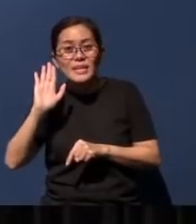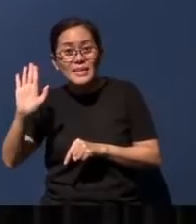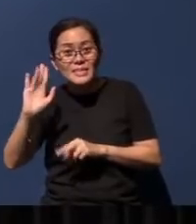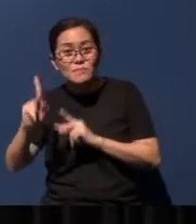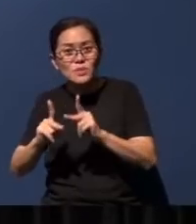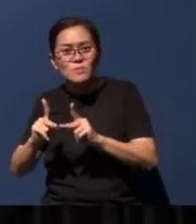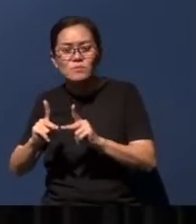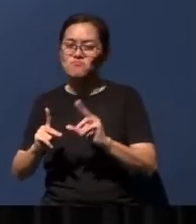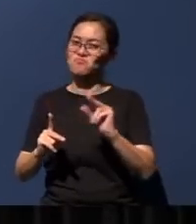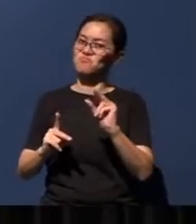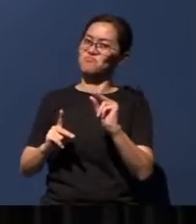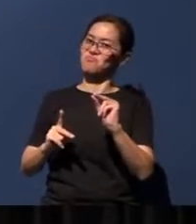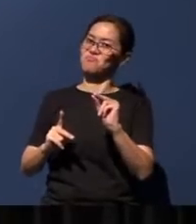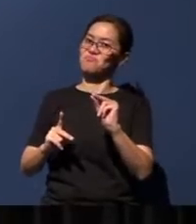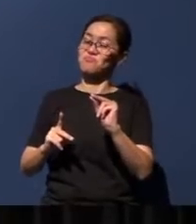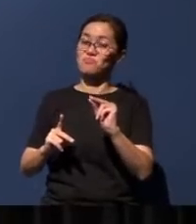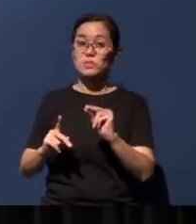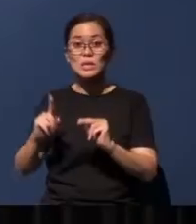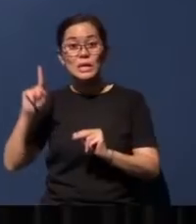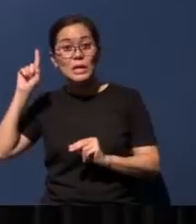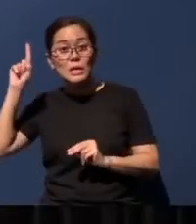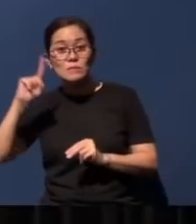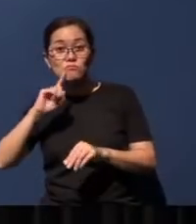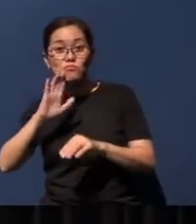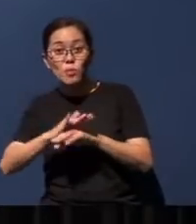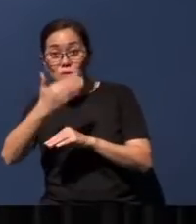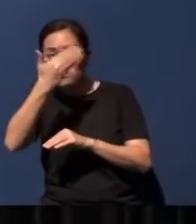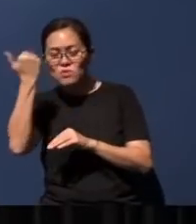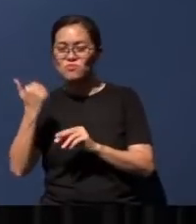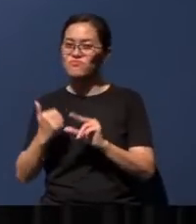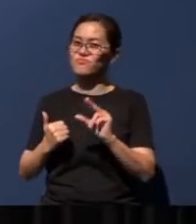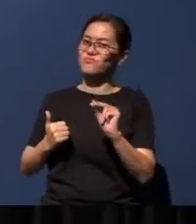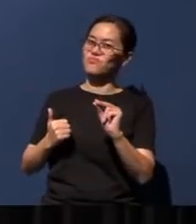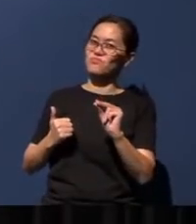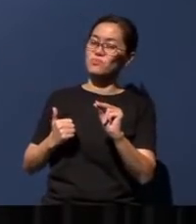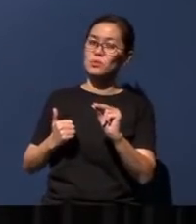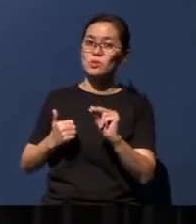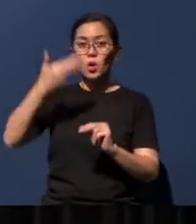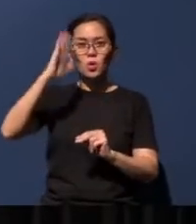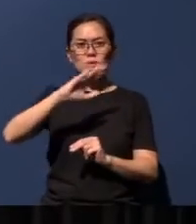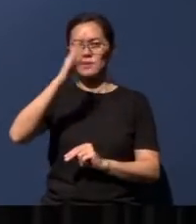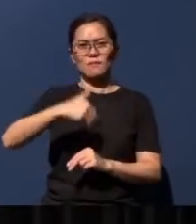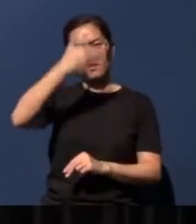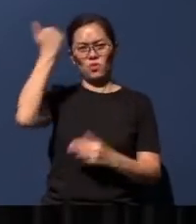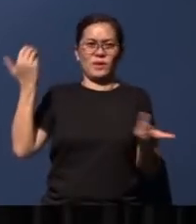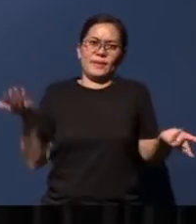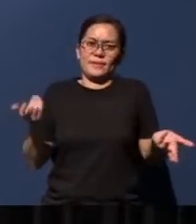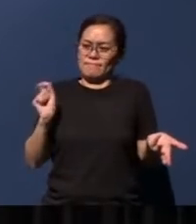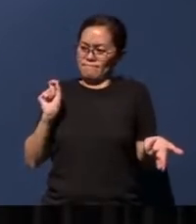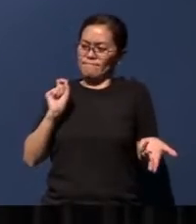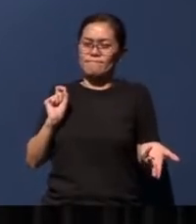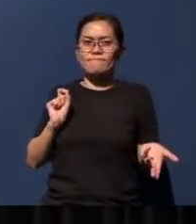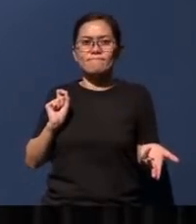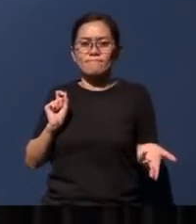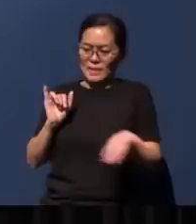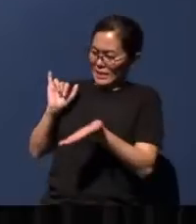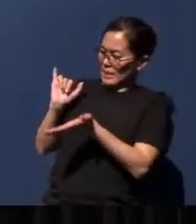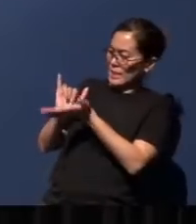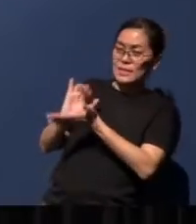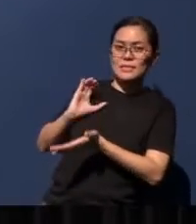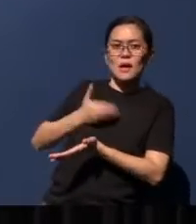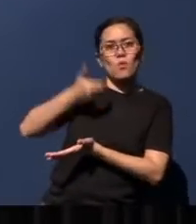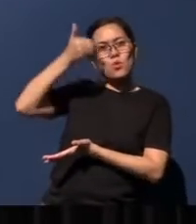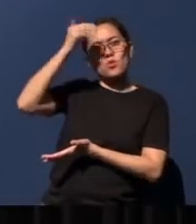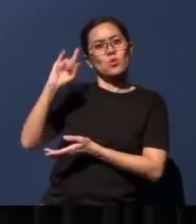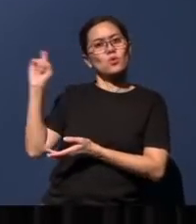never forgets His promises. God never forgets, full-stop. This is our God. This is the God that we have.